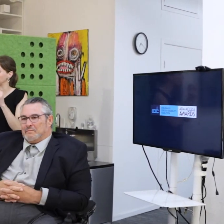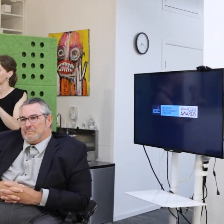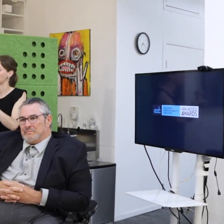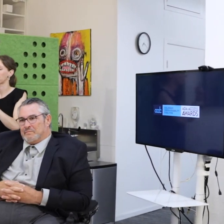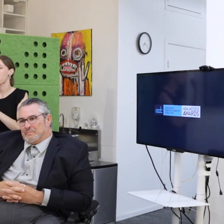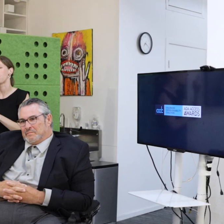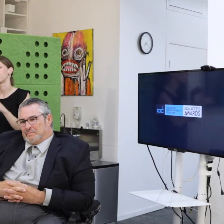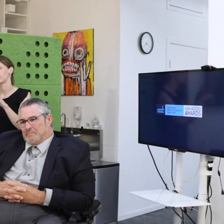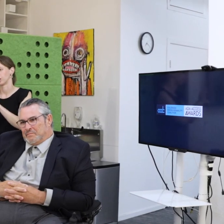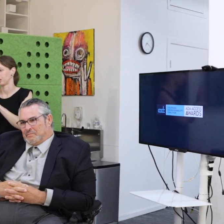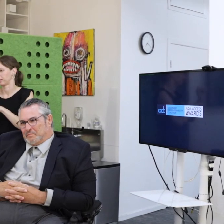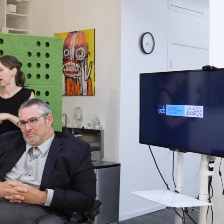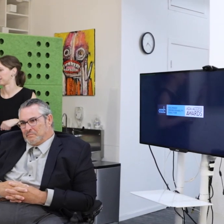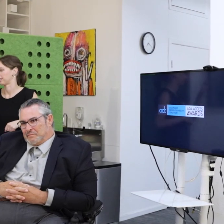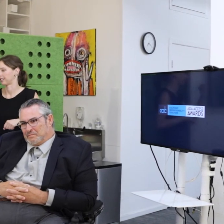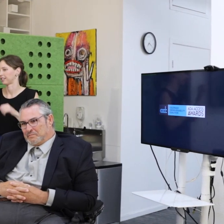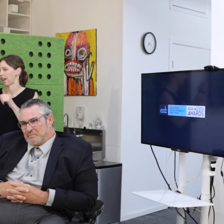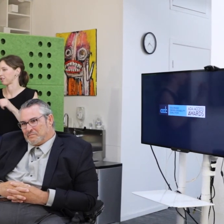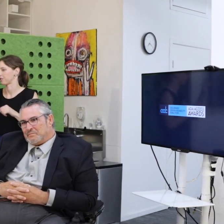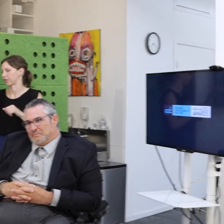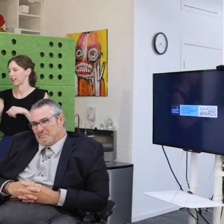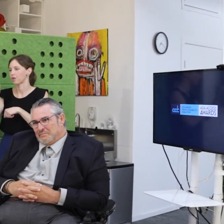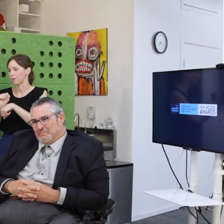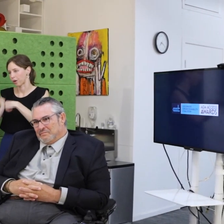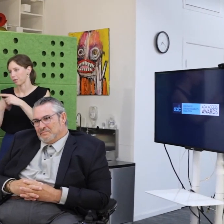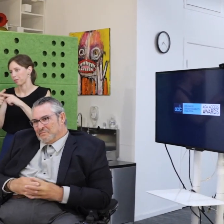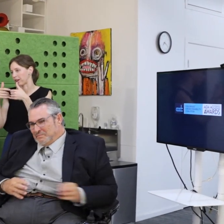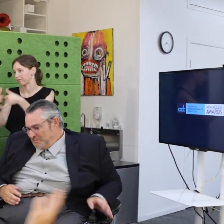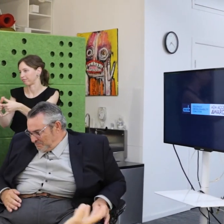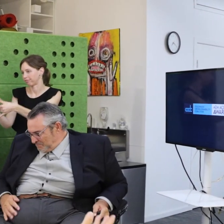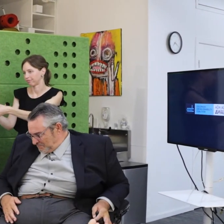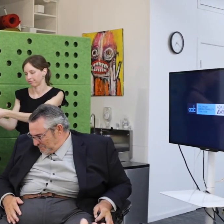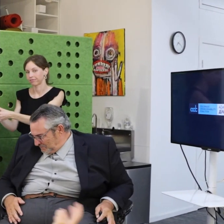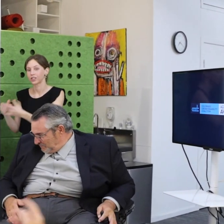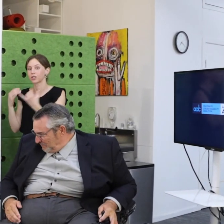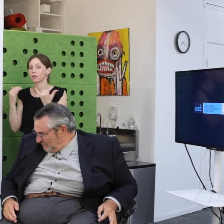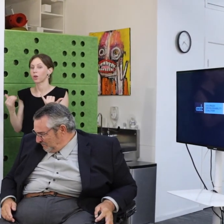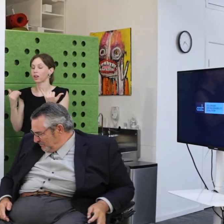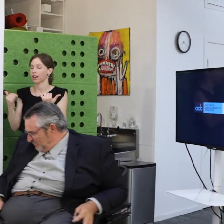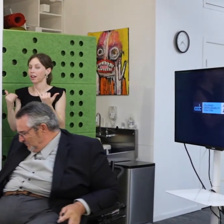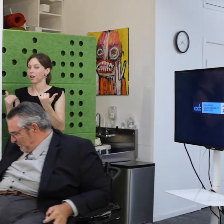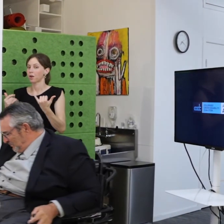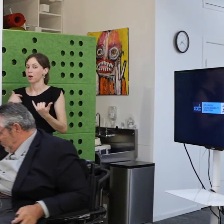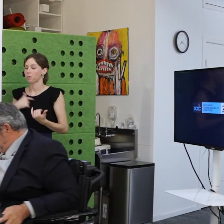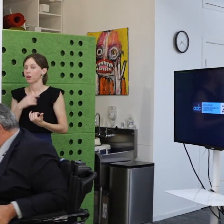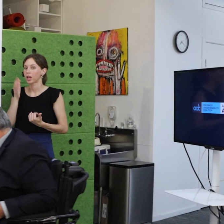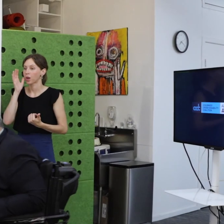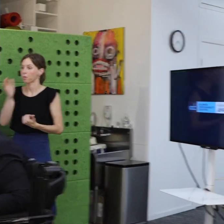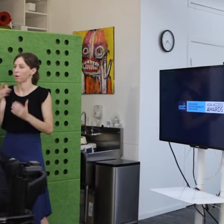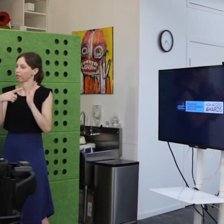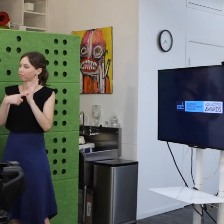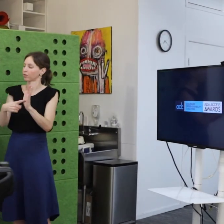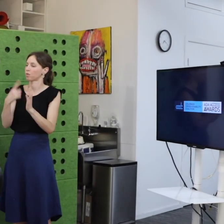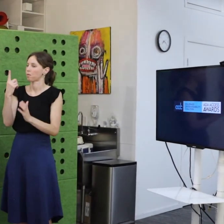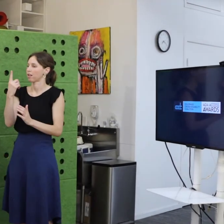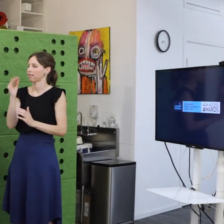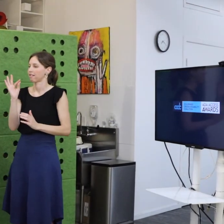access gallery work when we give awards. So now -- we're going to premiere one of the.